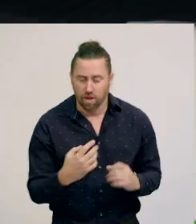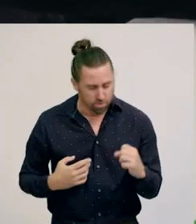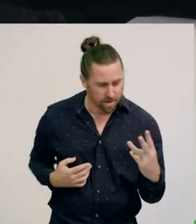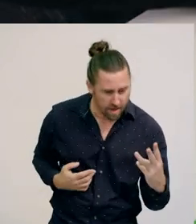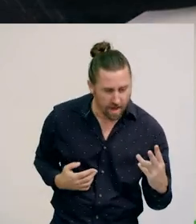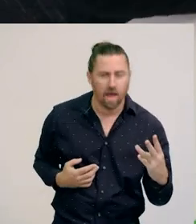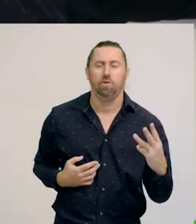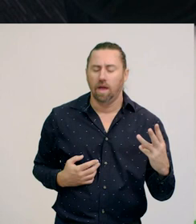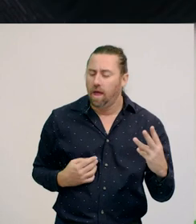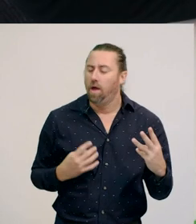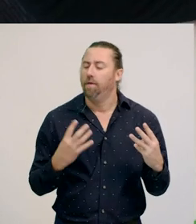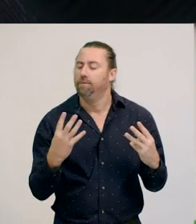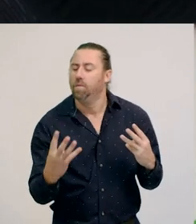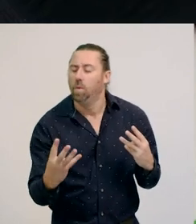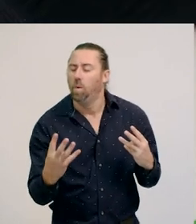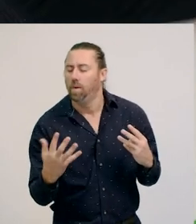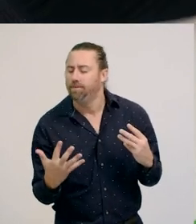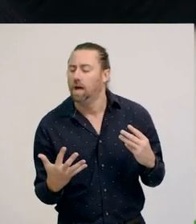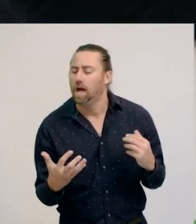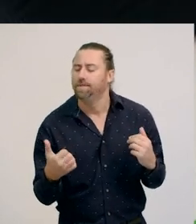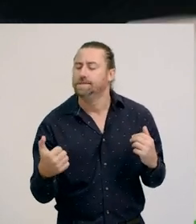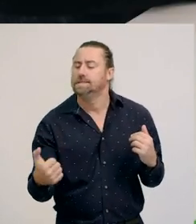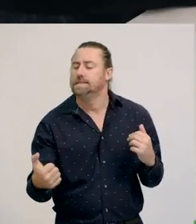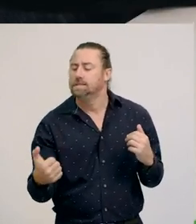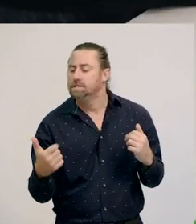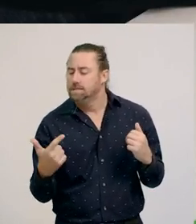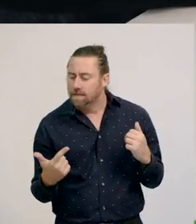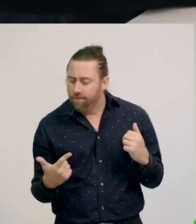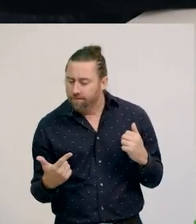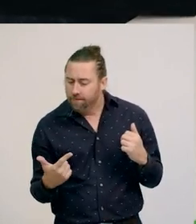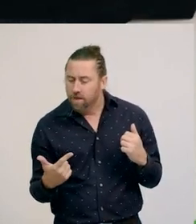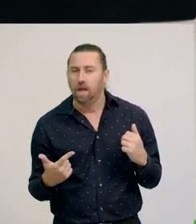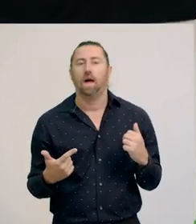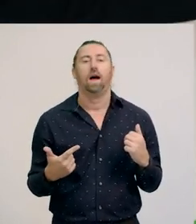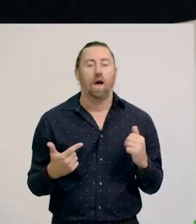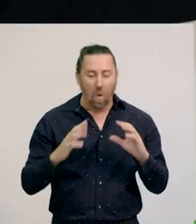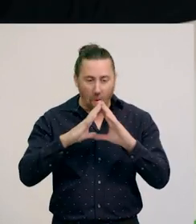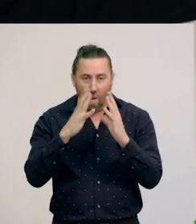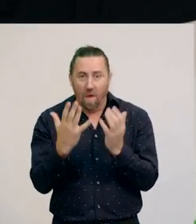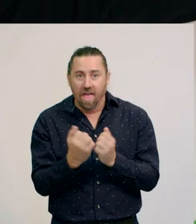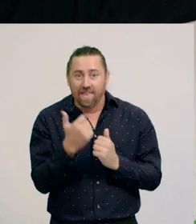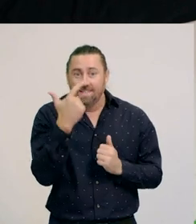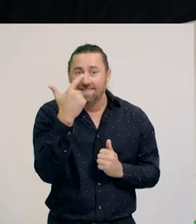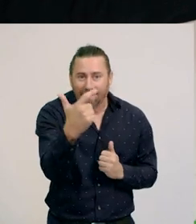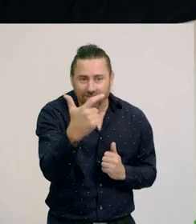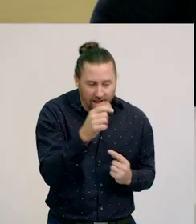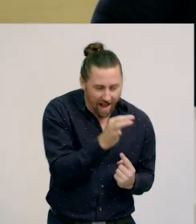Three, four, five, six, seven. There are seven gold counters.